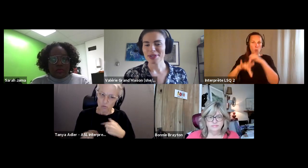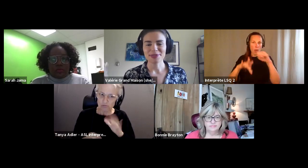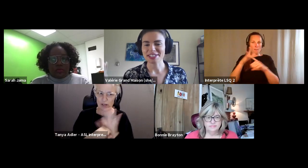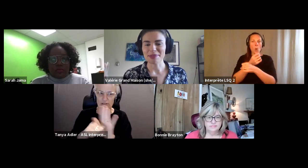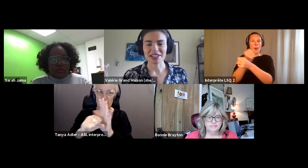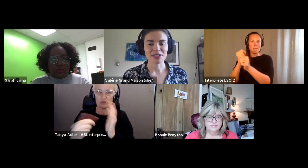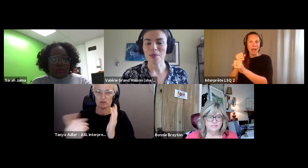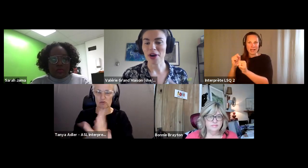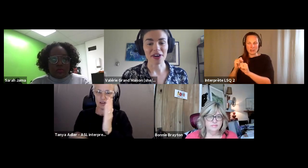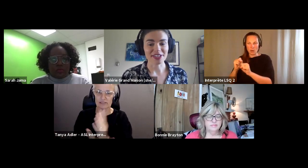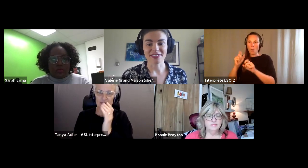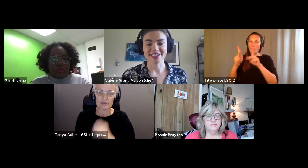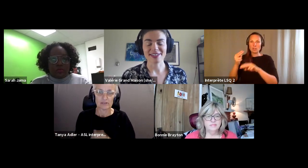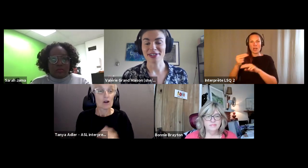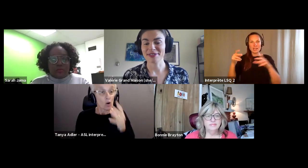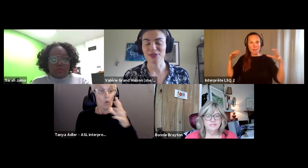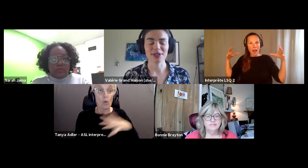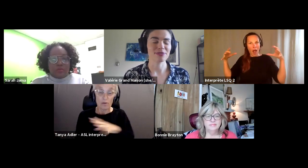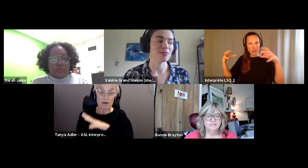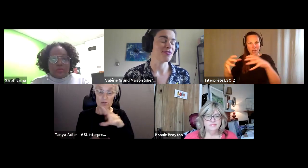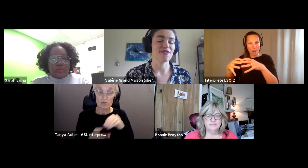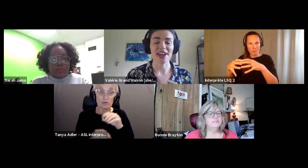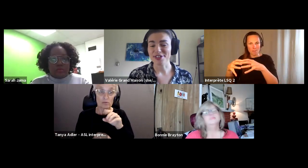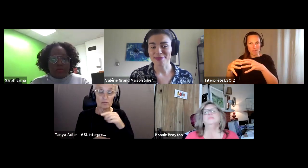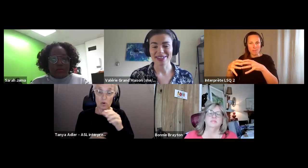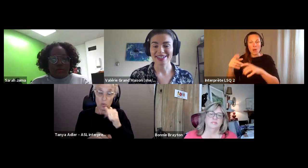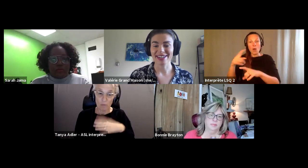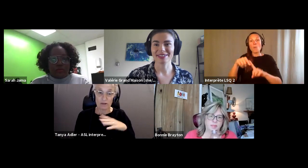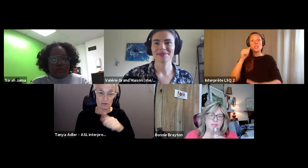Valérie Grand’Maison (she/elle): women with disabilities were part of the disability movement from the very beginning.